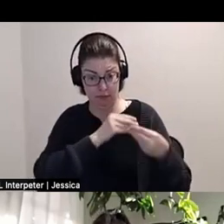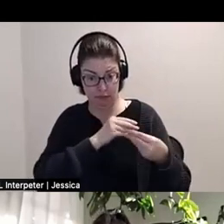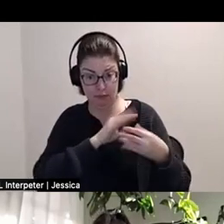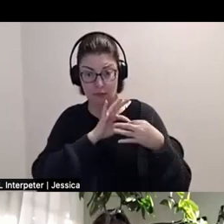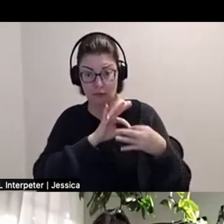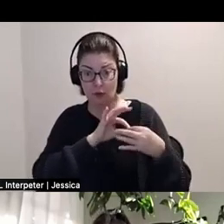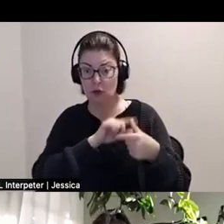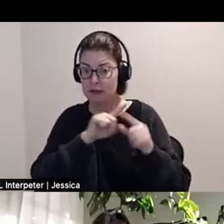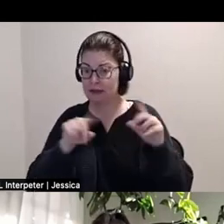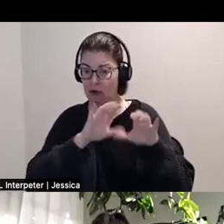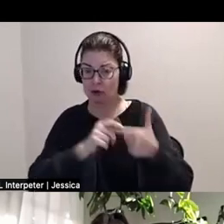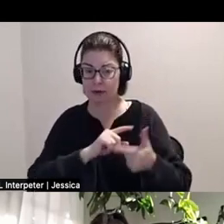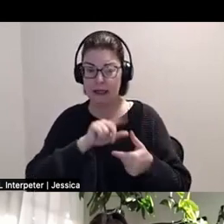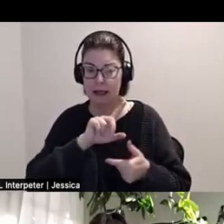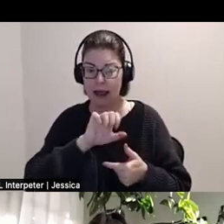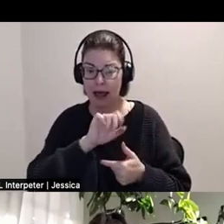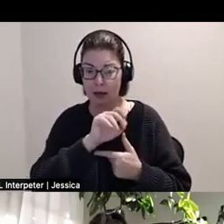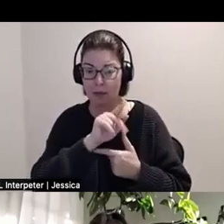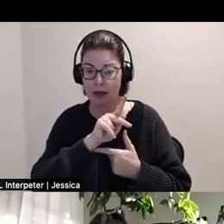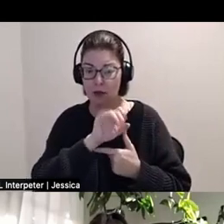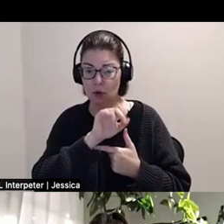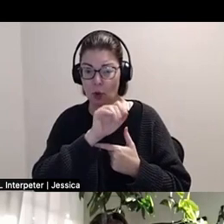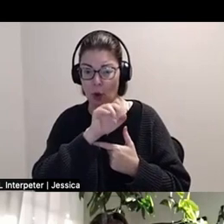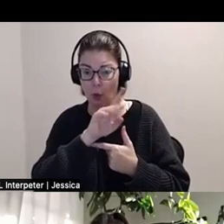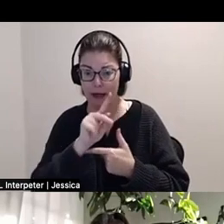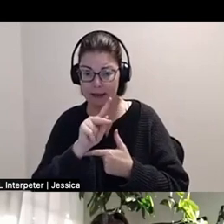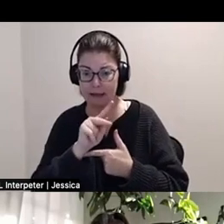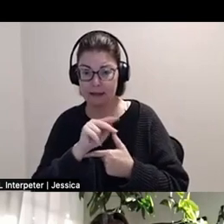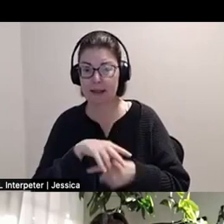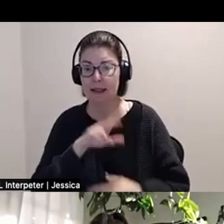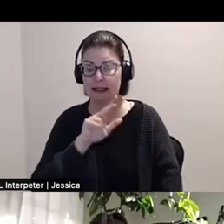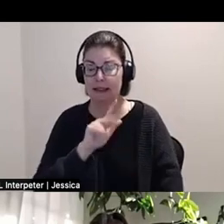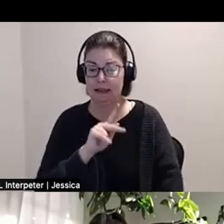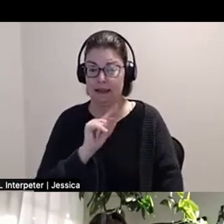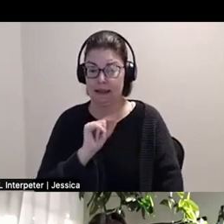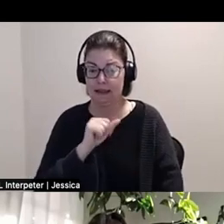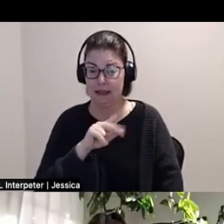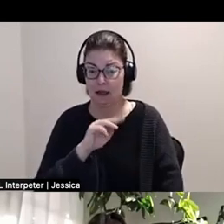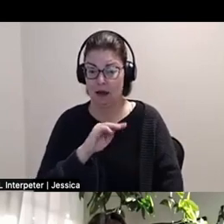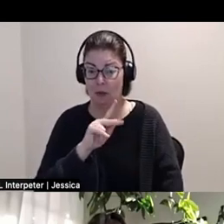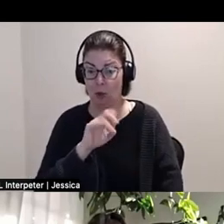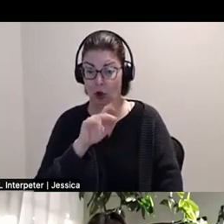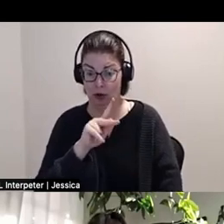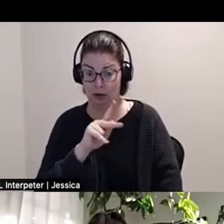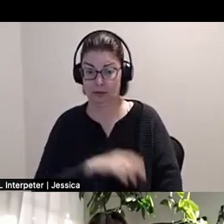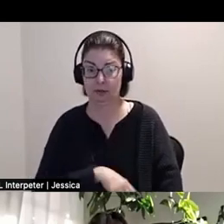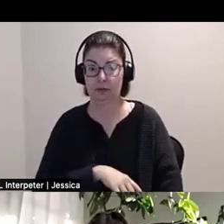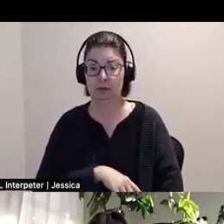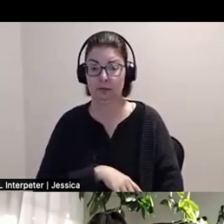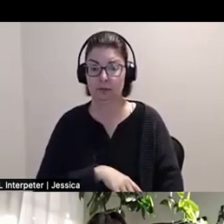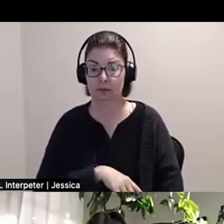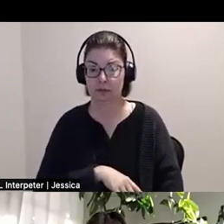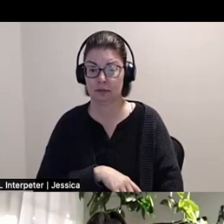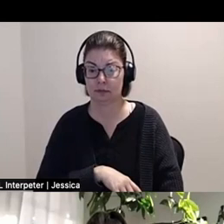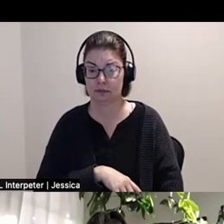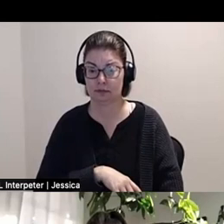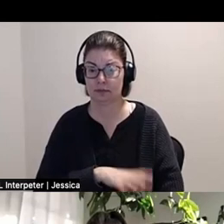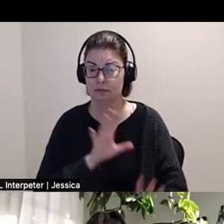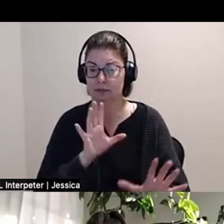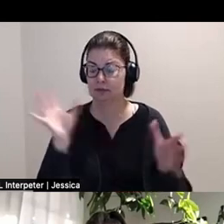ancestry is connected to Elmastukwek, Ktaqamkuk his artwork, oh [struggles to pronounce Elmastukwek]